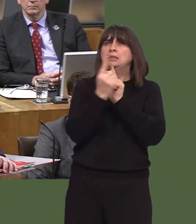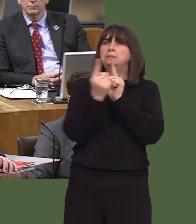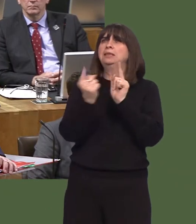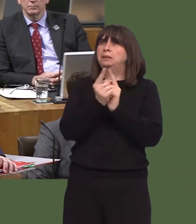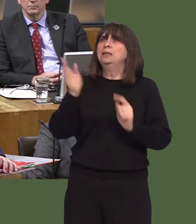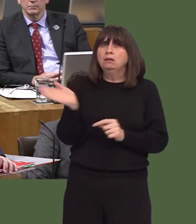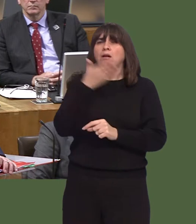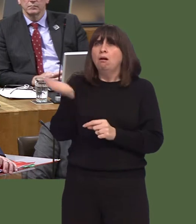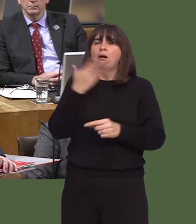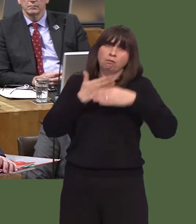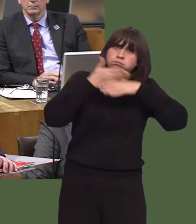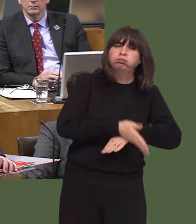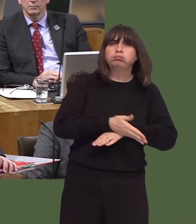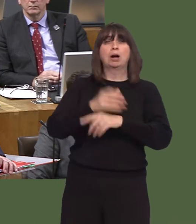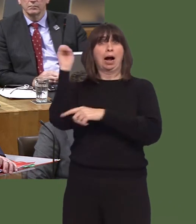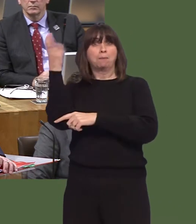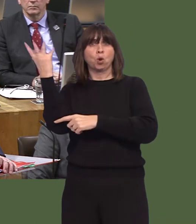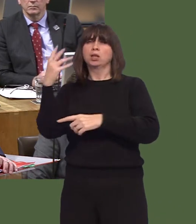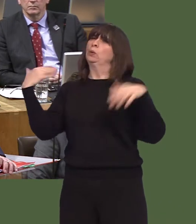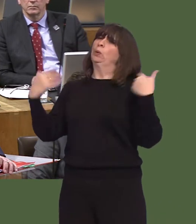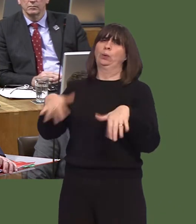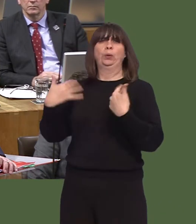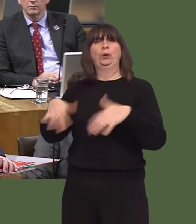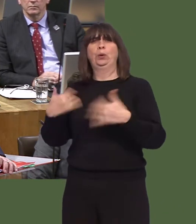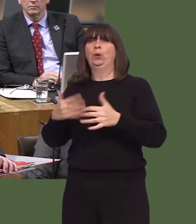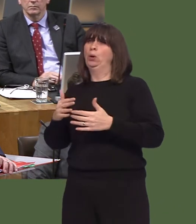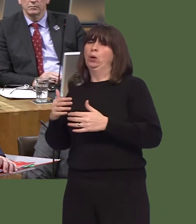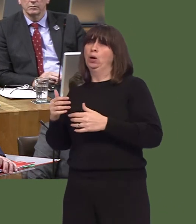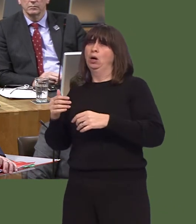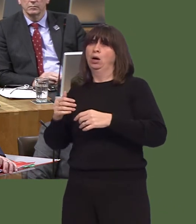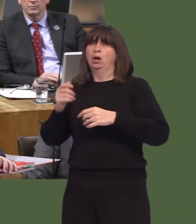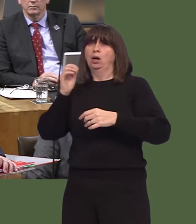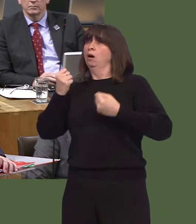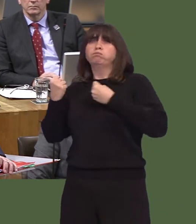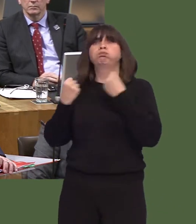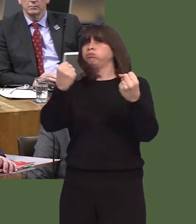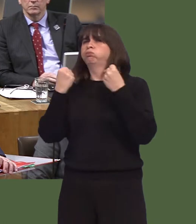Paramedics, incredible, given the fact that they have responded so well to emergency calls,